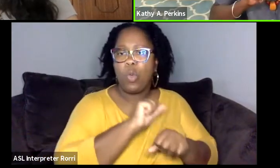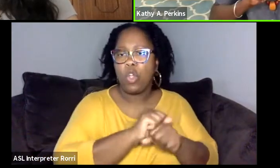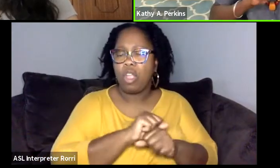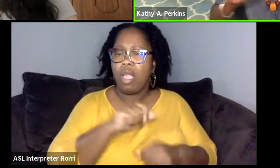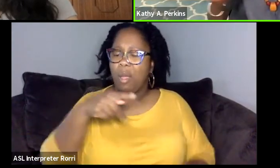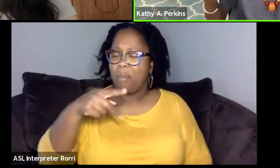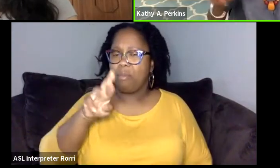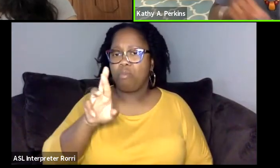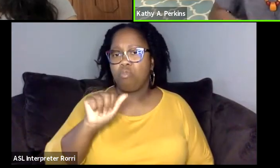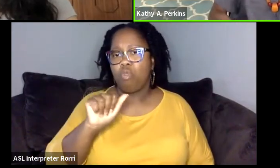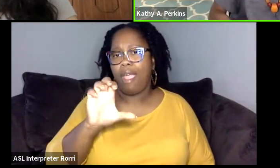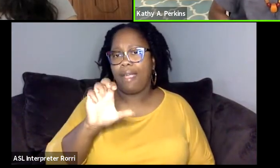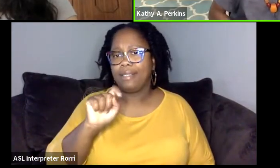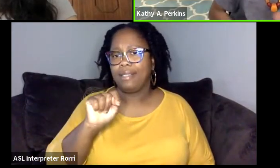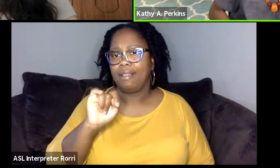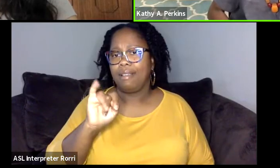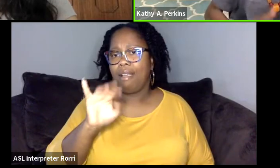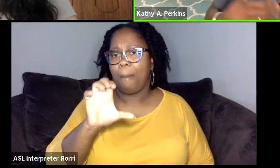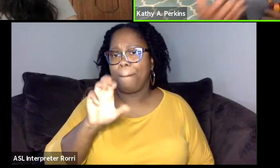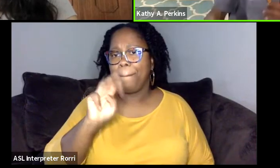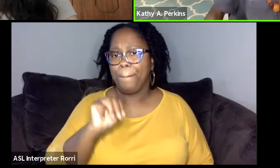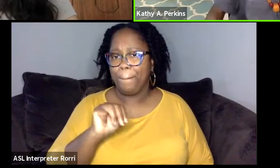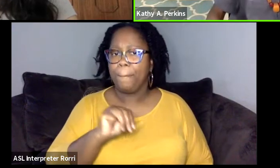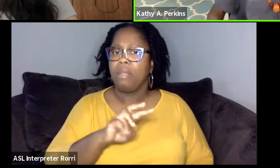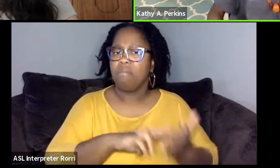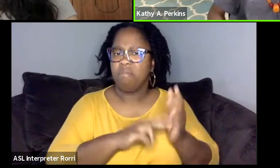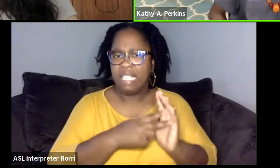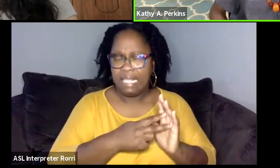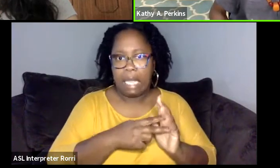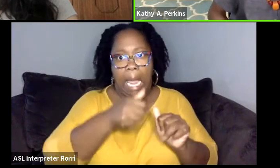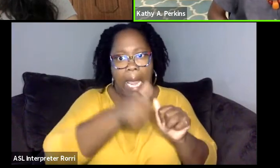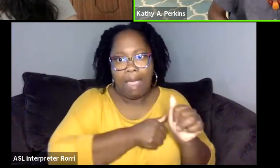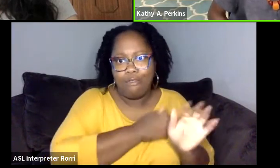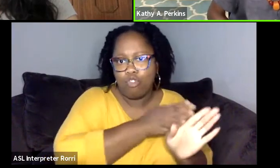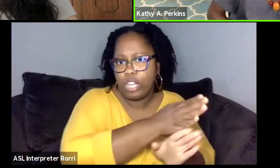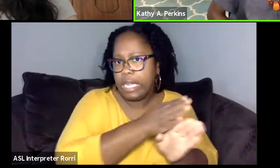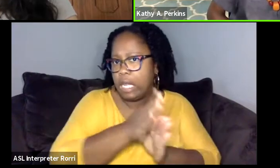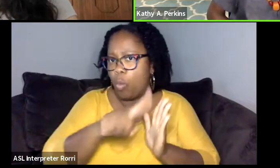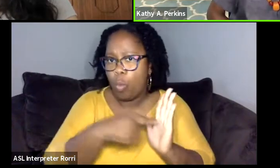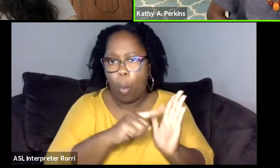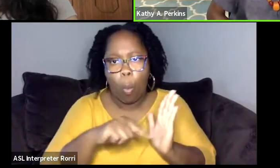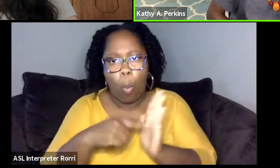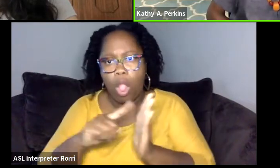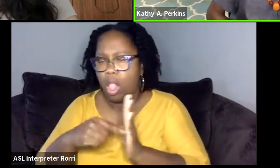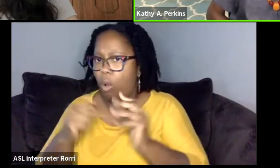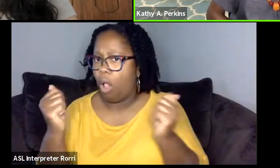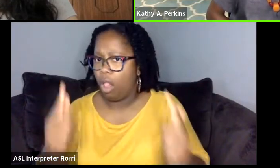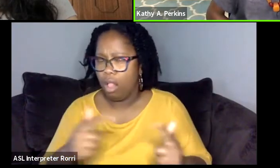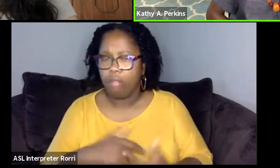in every aspect of theater, backstage, everything. So I was doing stage crew.